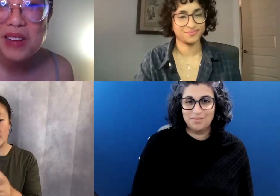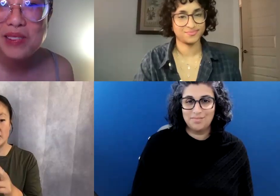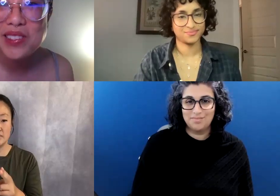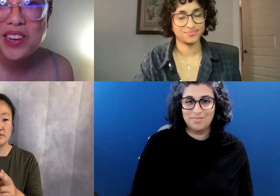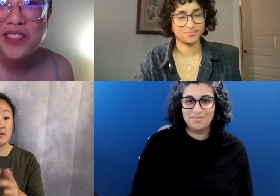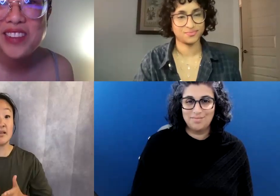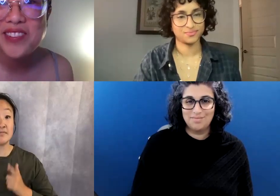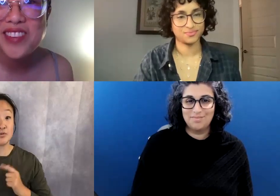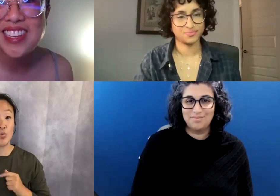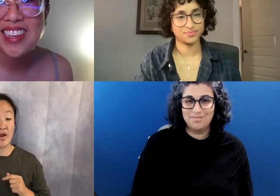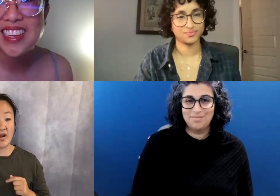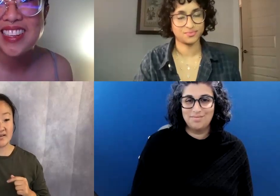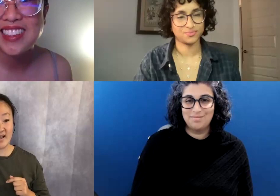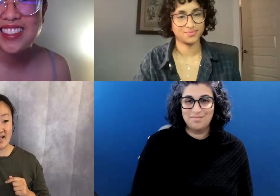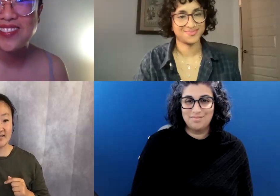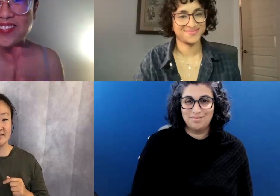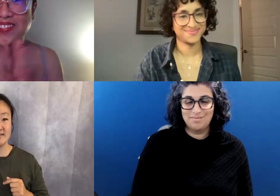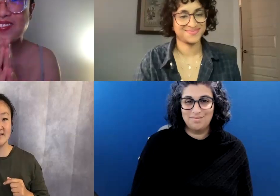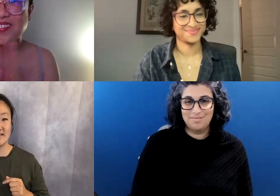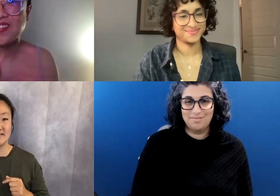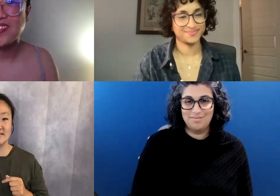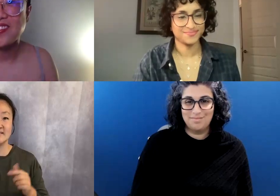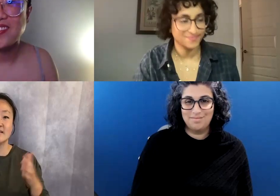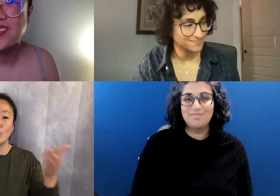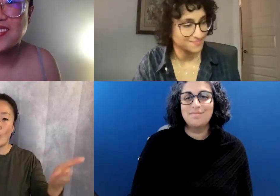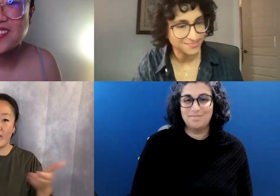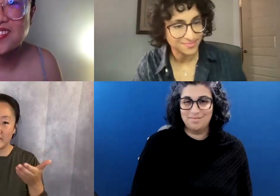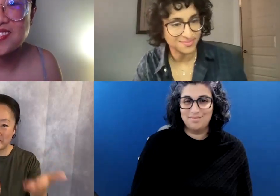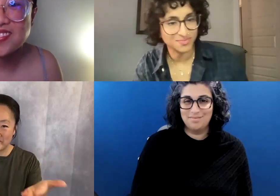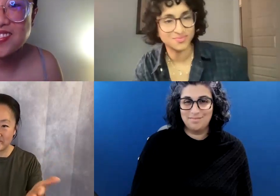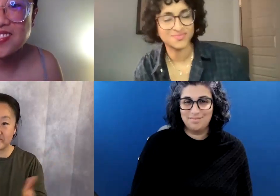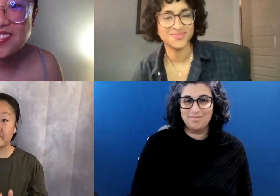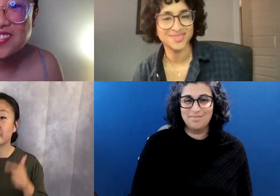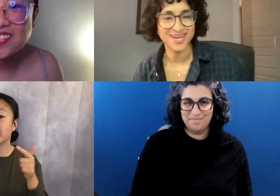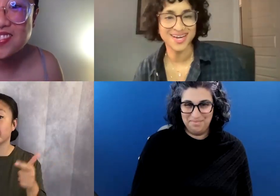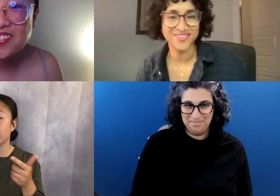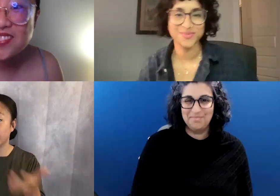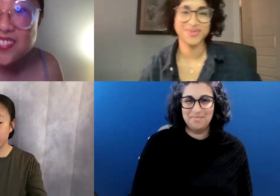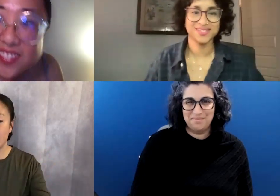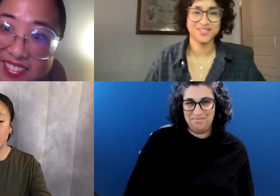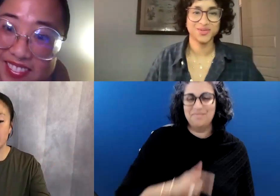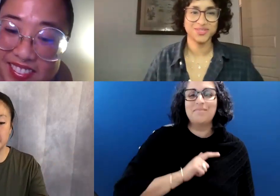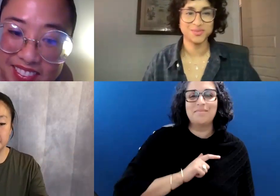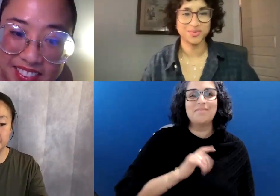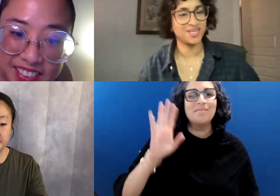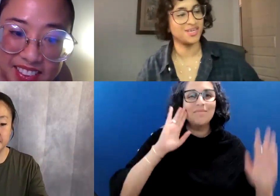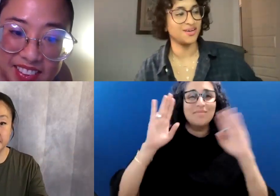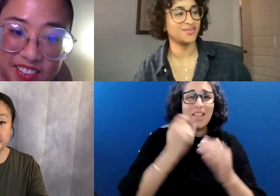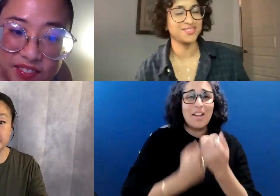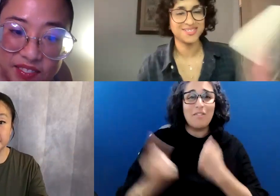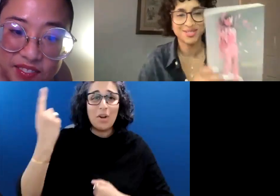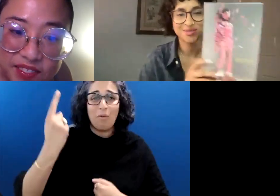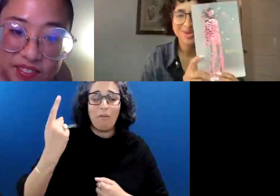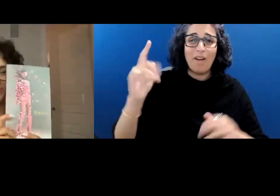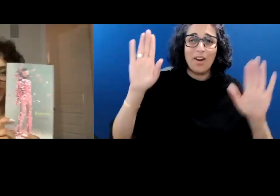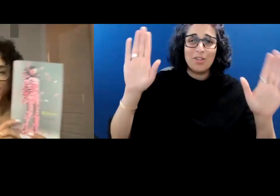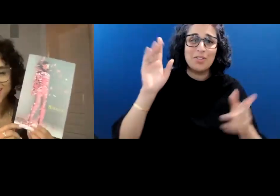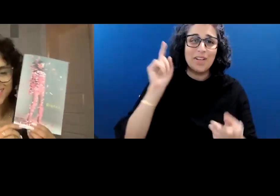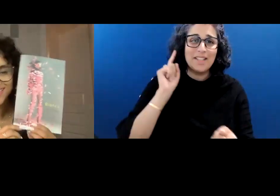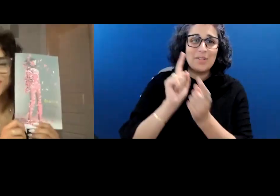to Tarfia Faizullah. Hi, everybody! It's so good to be here to celebrate Bianca.